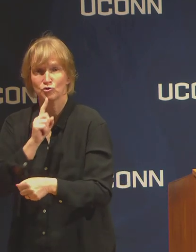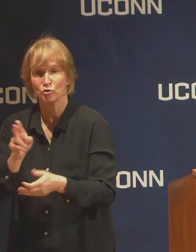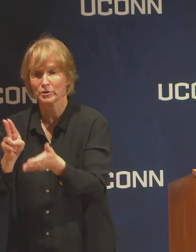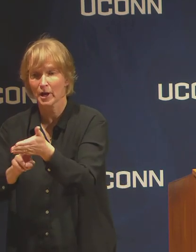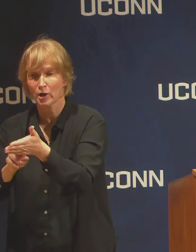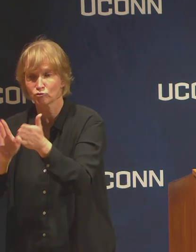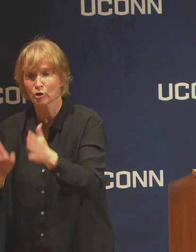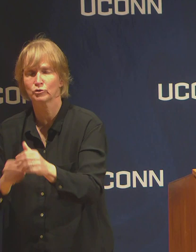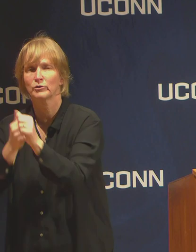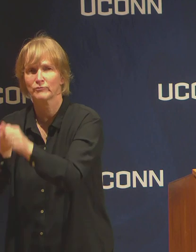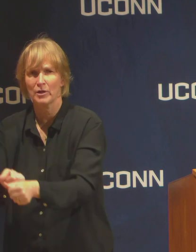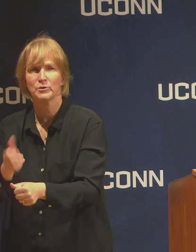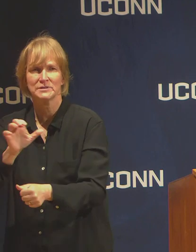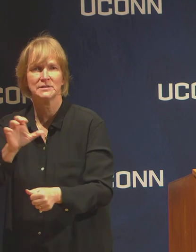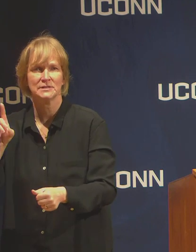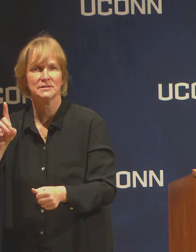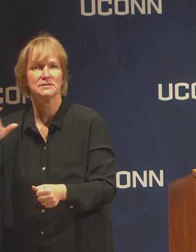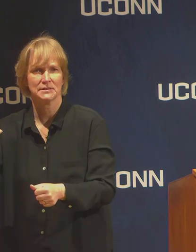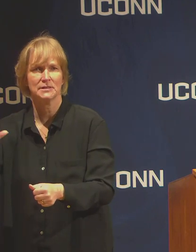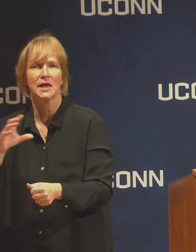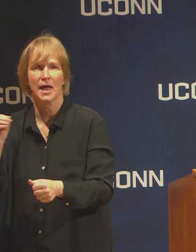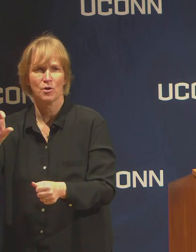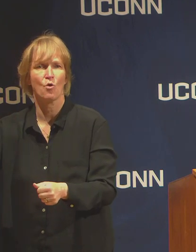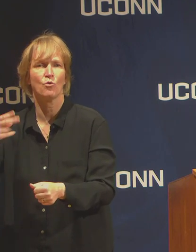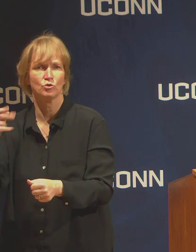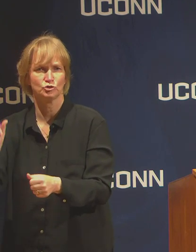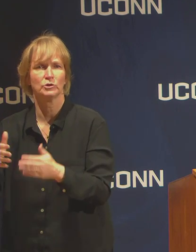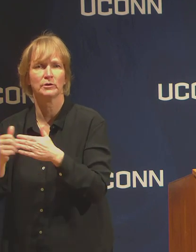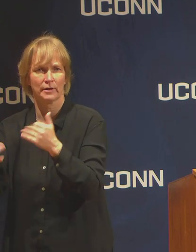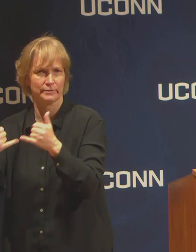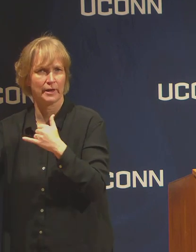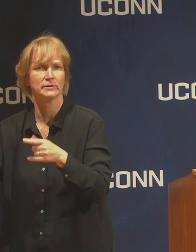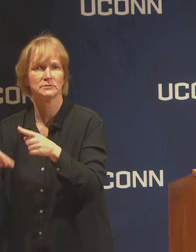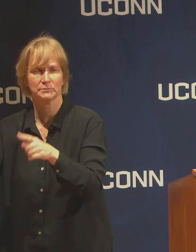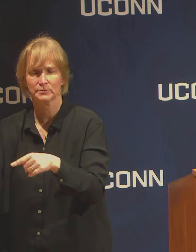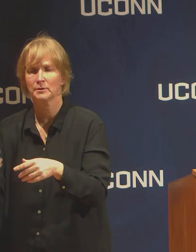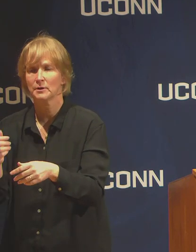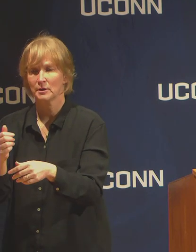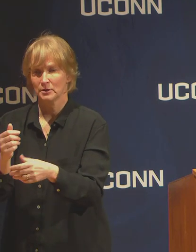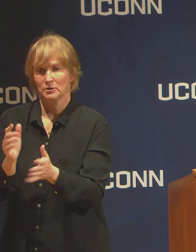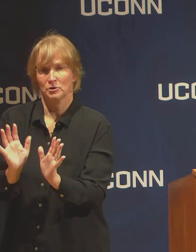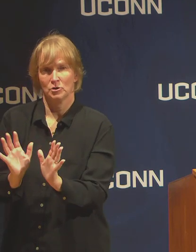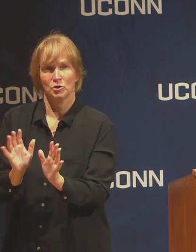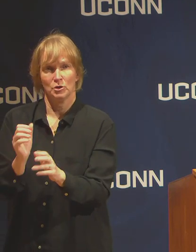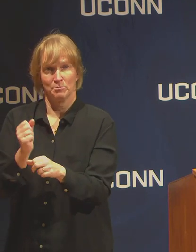following CDC and OSHA guidelines around first maintaining safety on